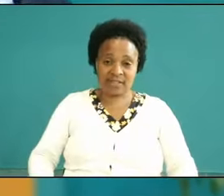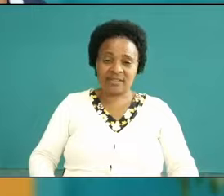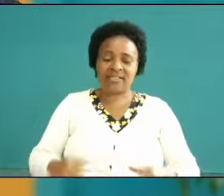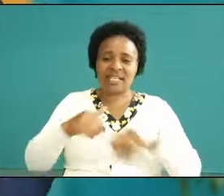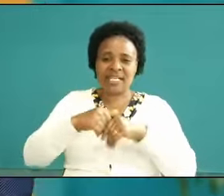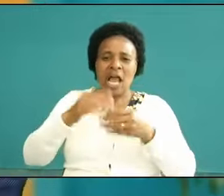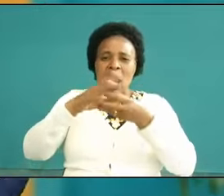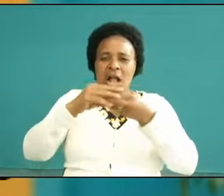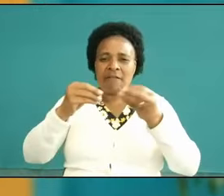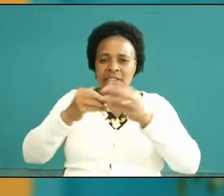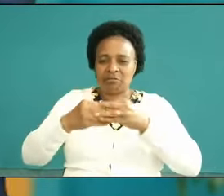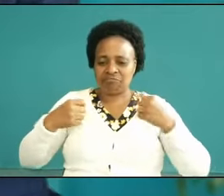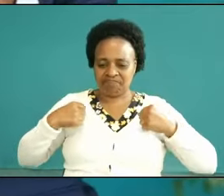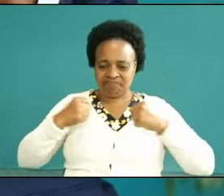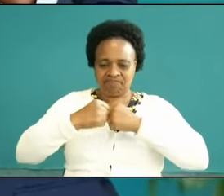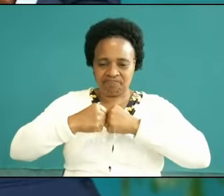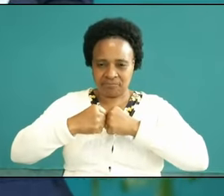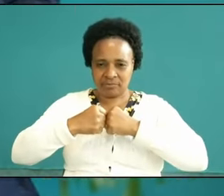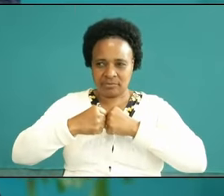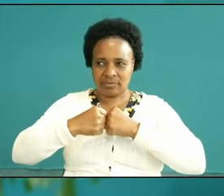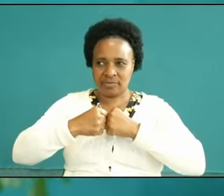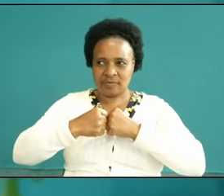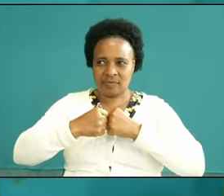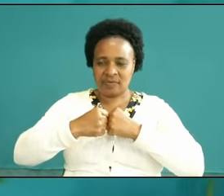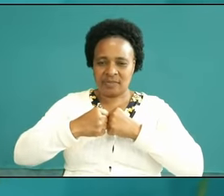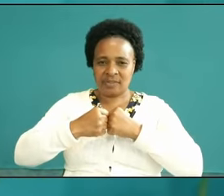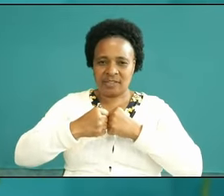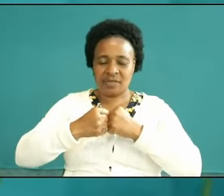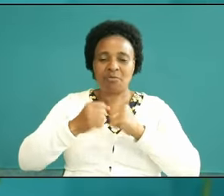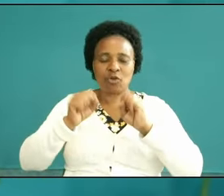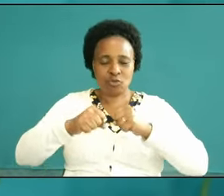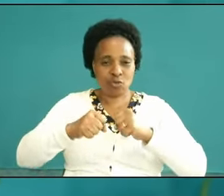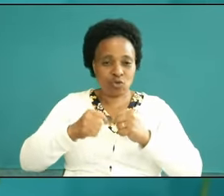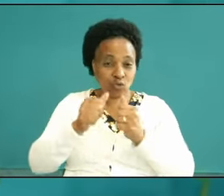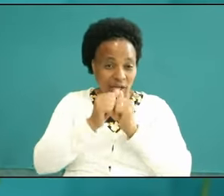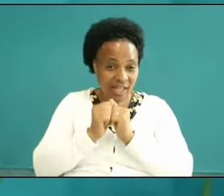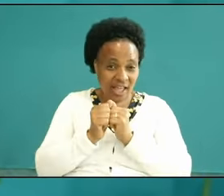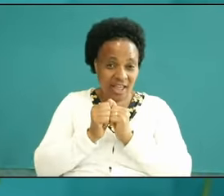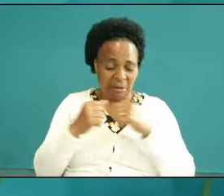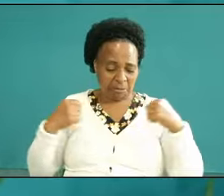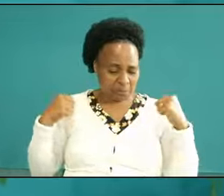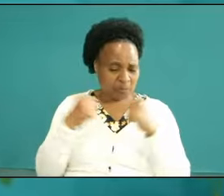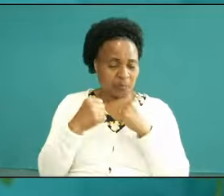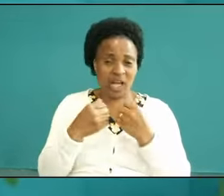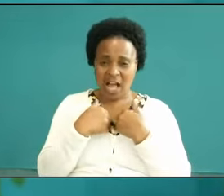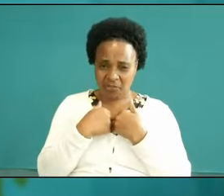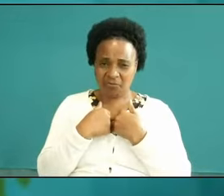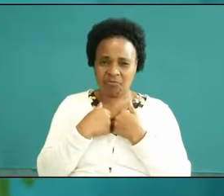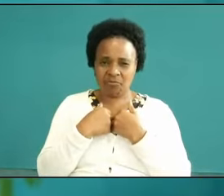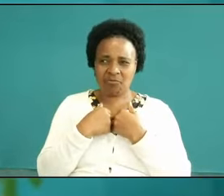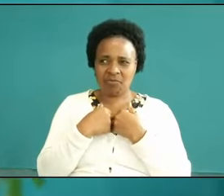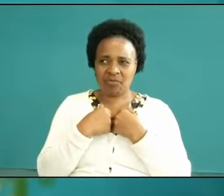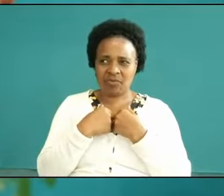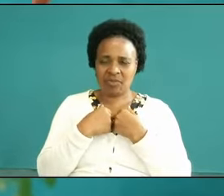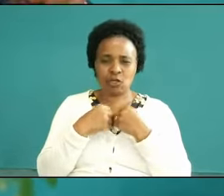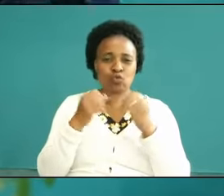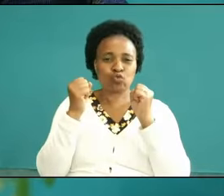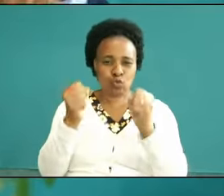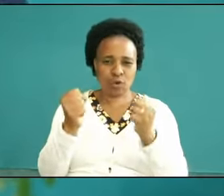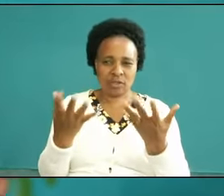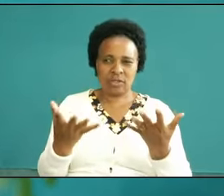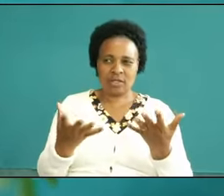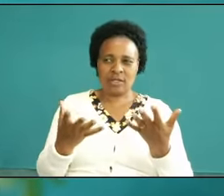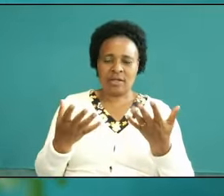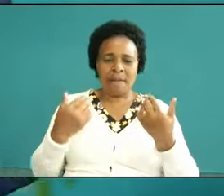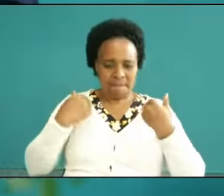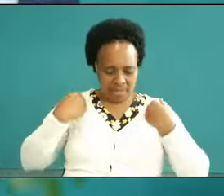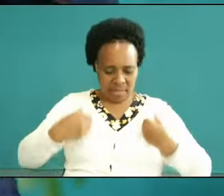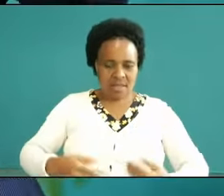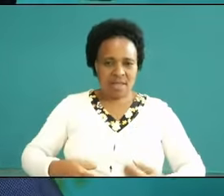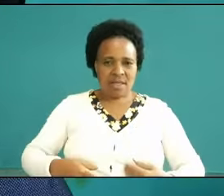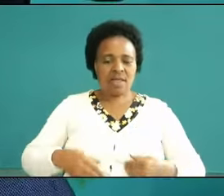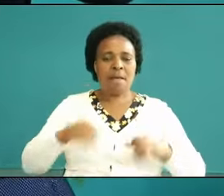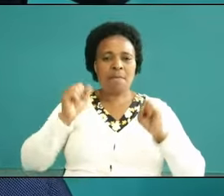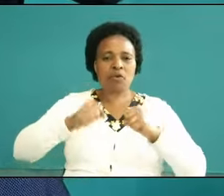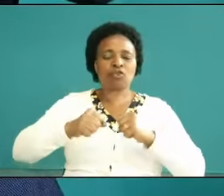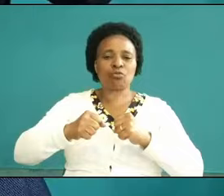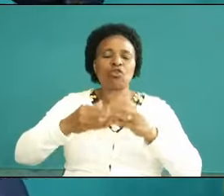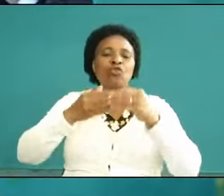suit but he is blind are you with me is I'm blind and and and and and I am the one supposed to lead